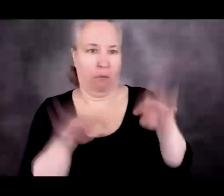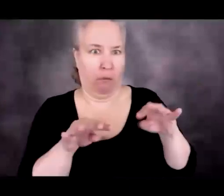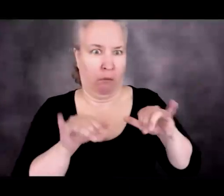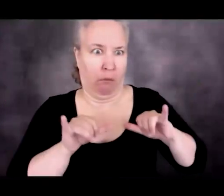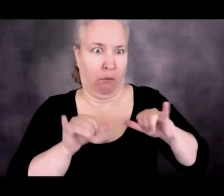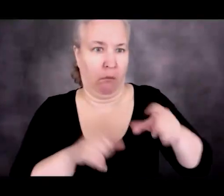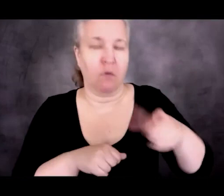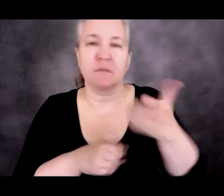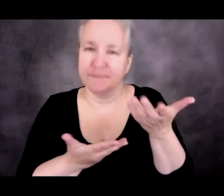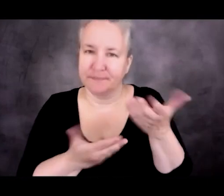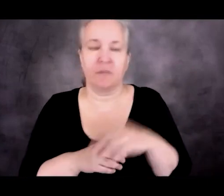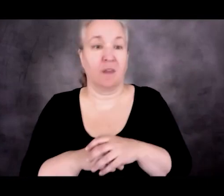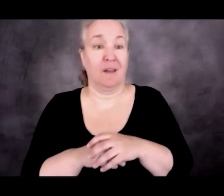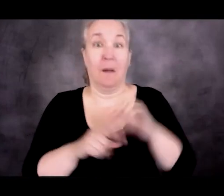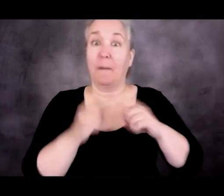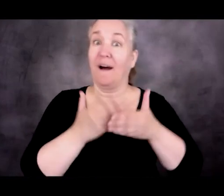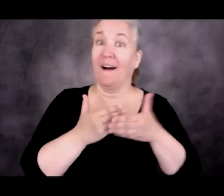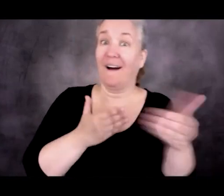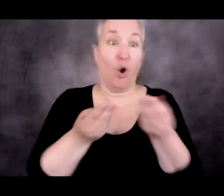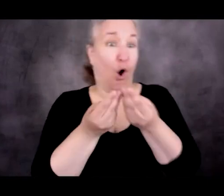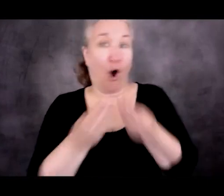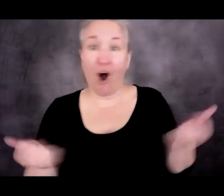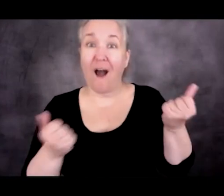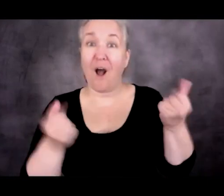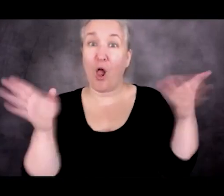but have not gone away.